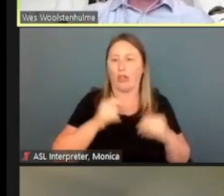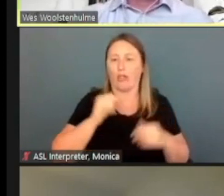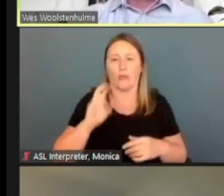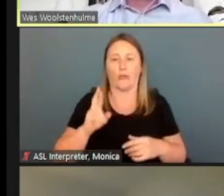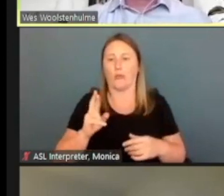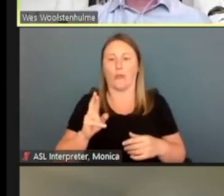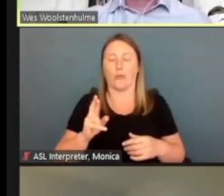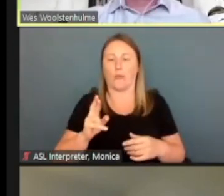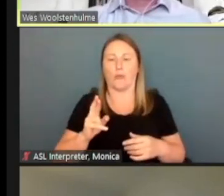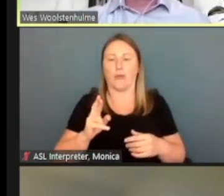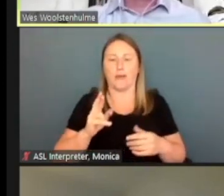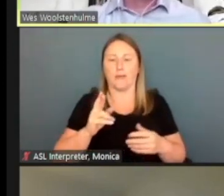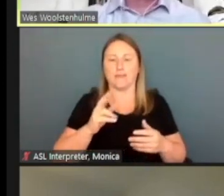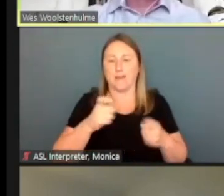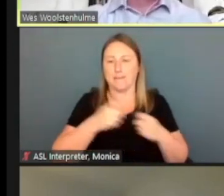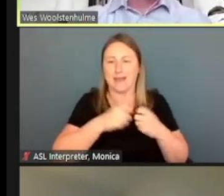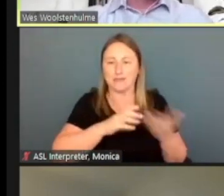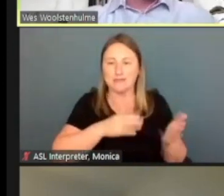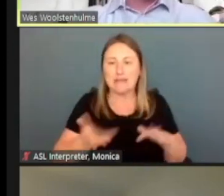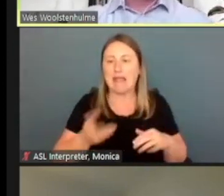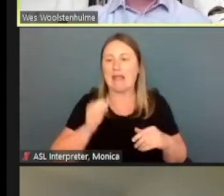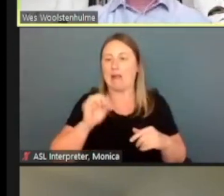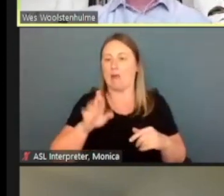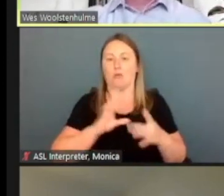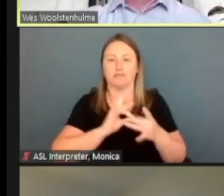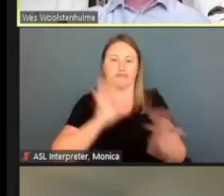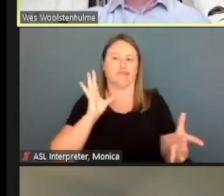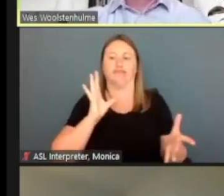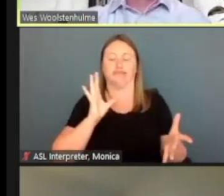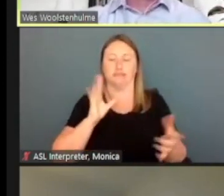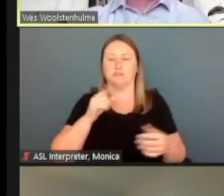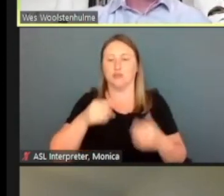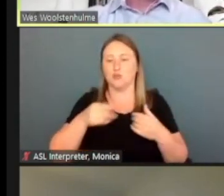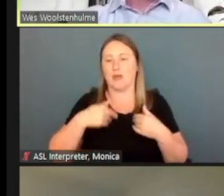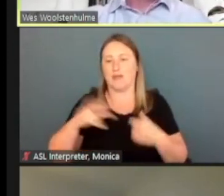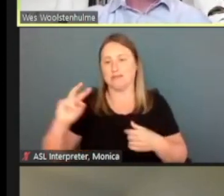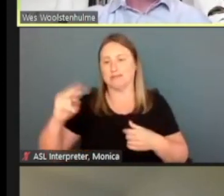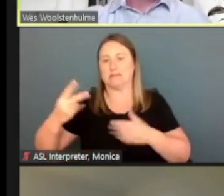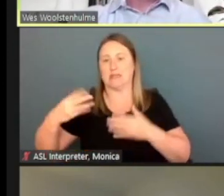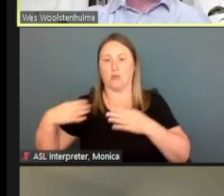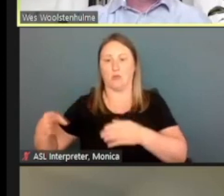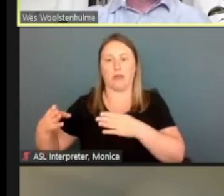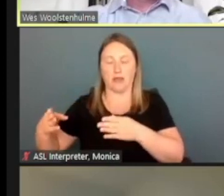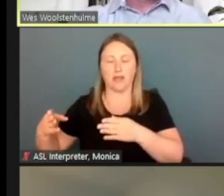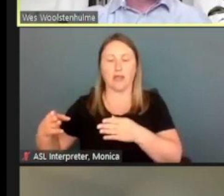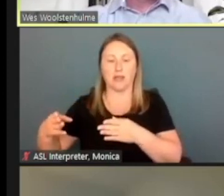the battery's dead or it's been disconnected. You now have a secondary method to log in,